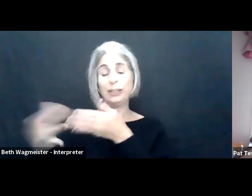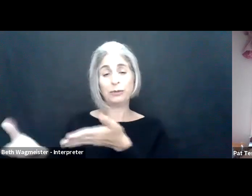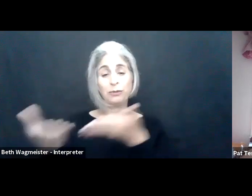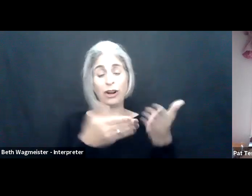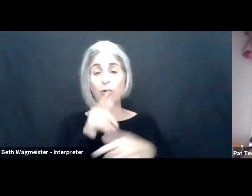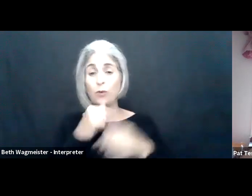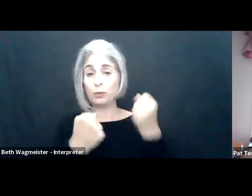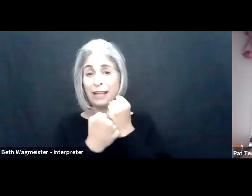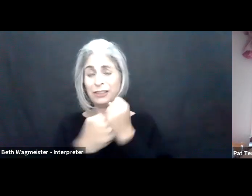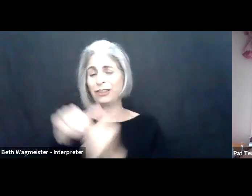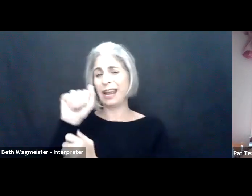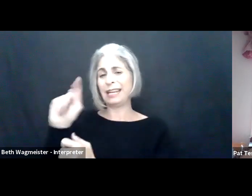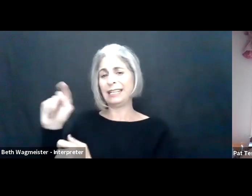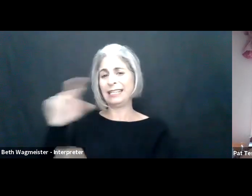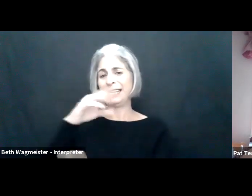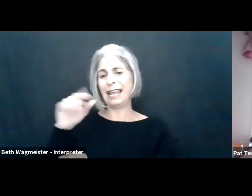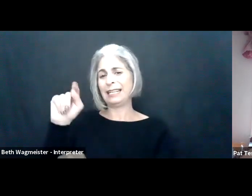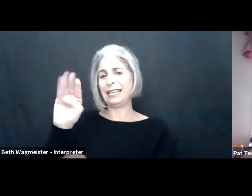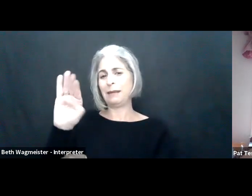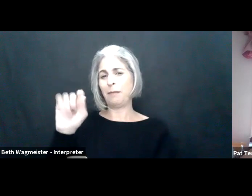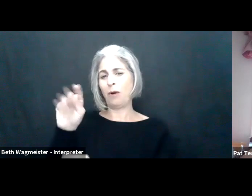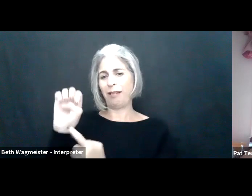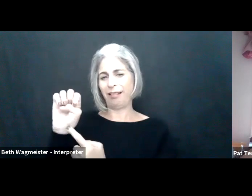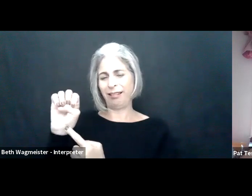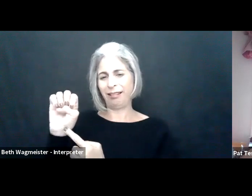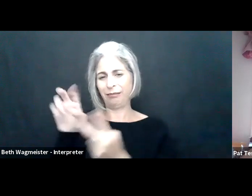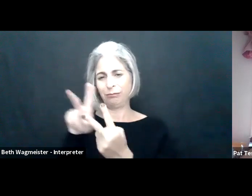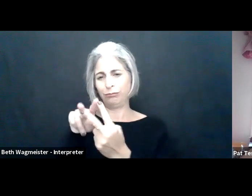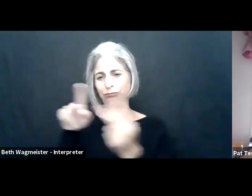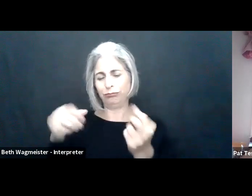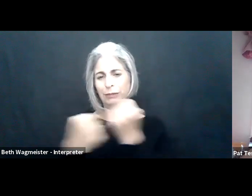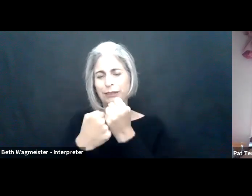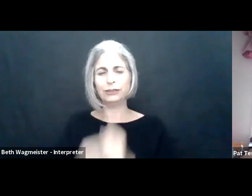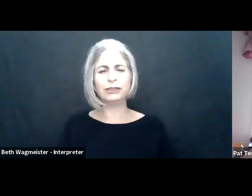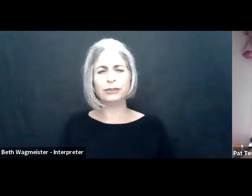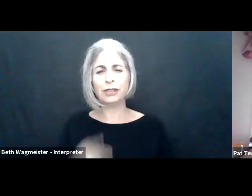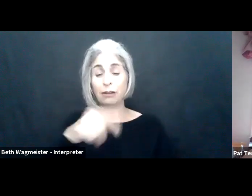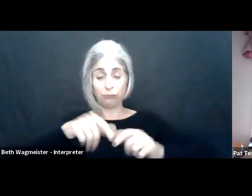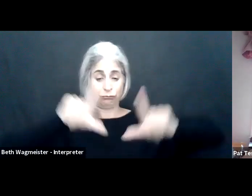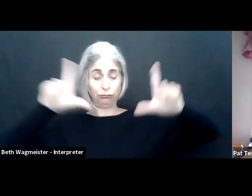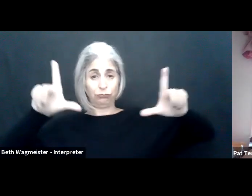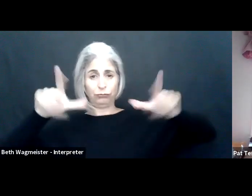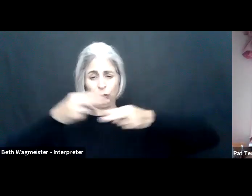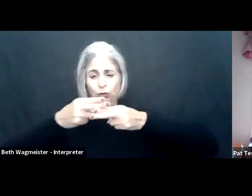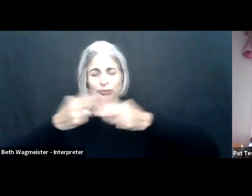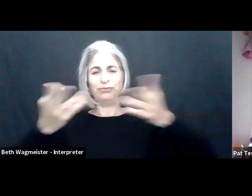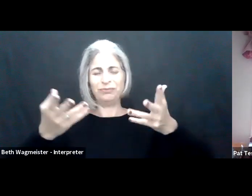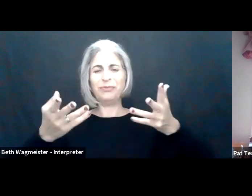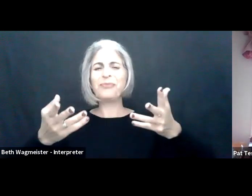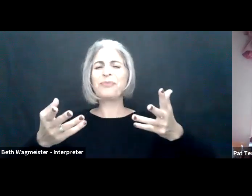Follow the hashtags menabling21 and menablingbriefing on Twitter. Again, today's virtual leadership